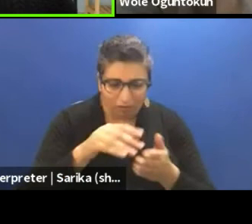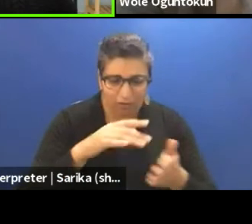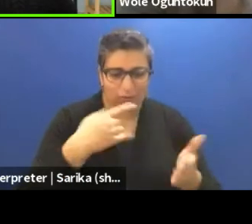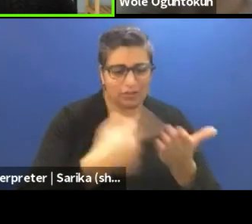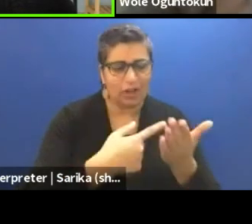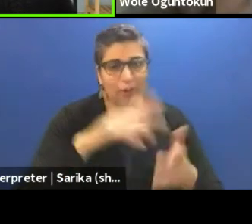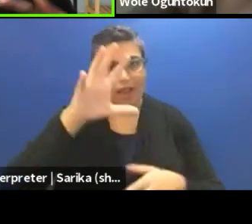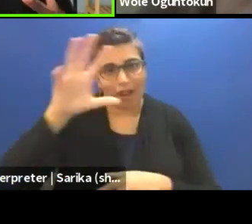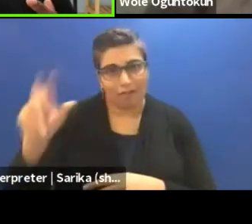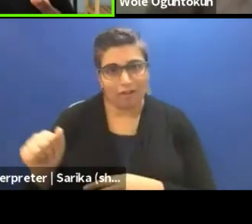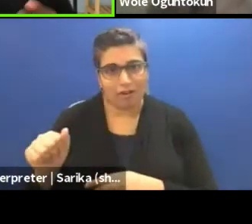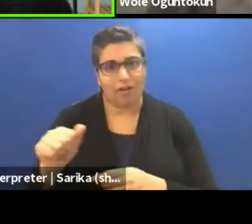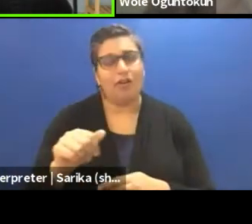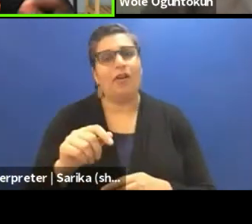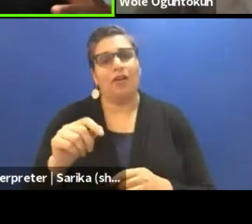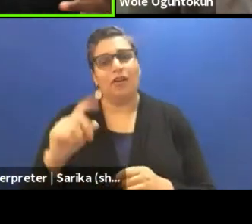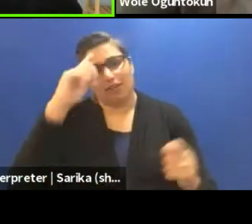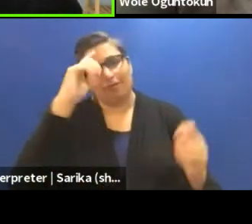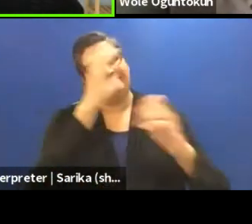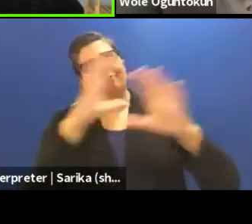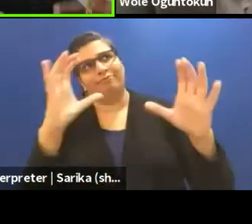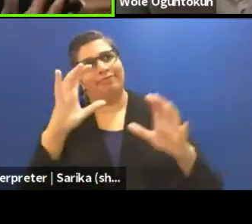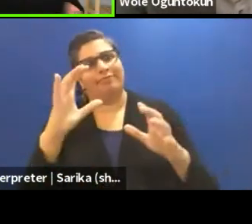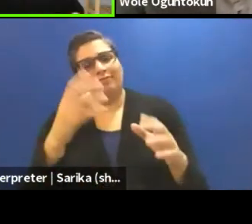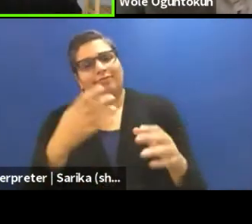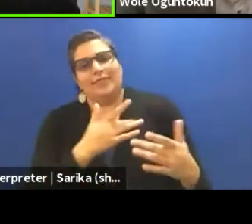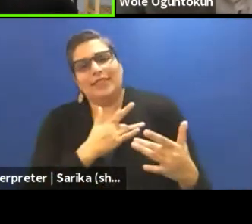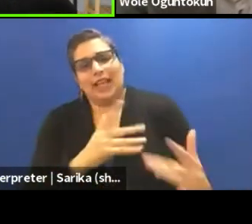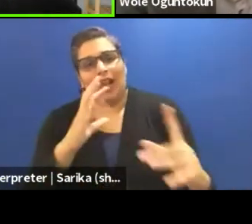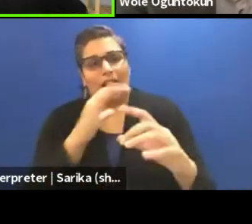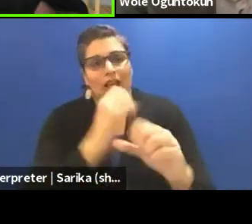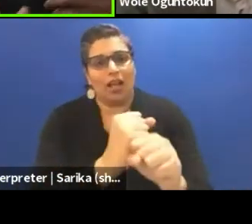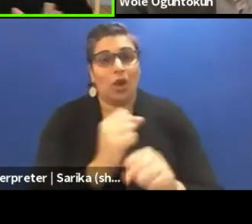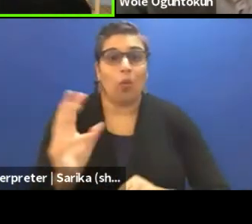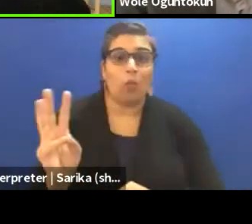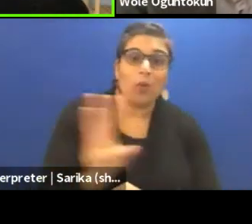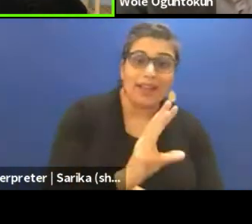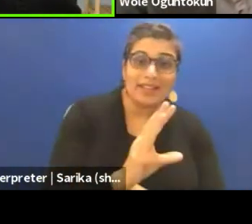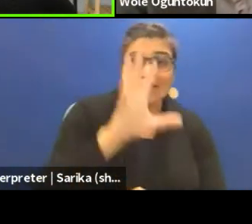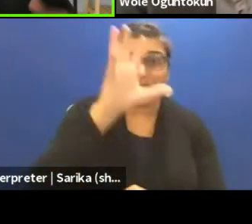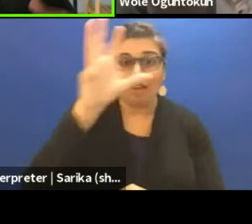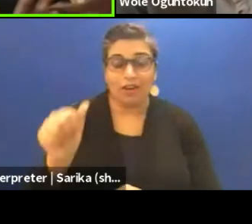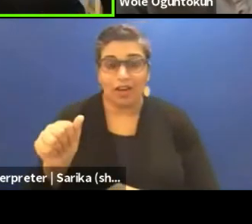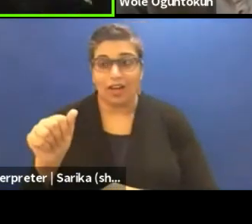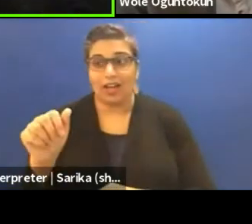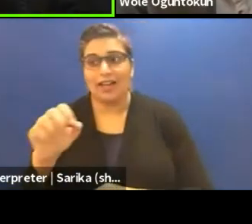there is always that inclination to gravitate towards West Africa, East Africa, South Africa.